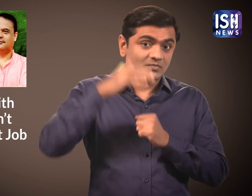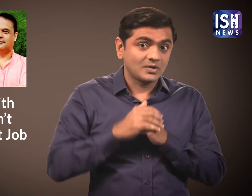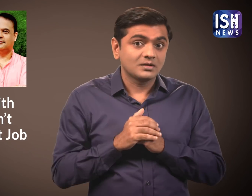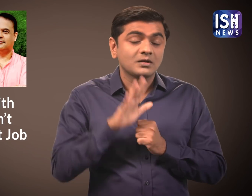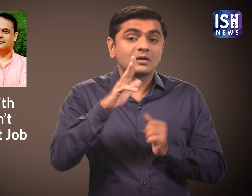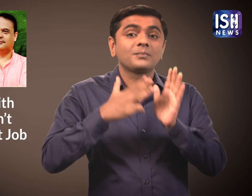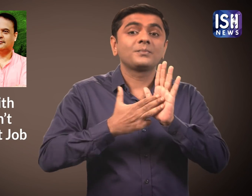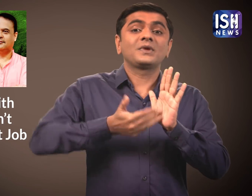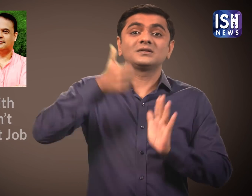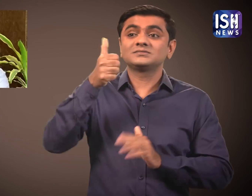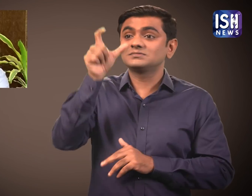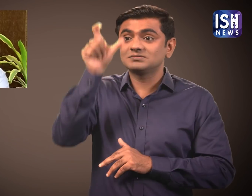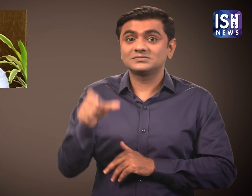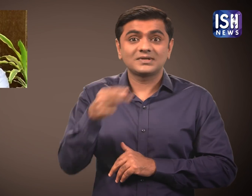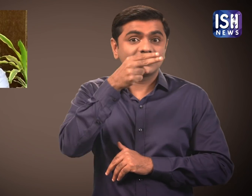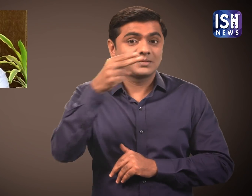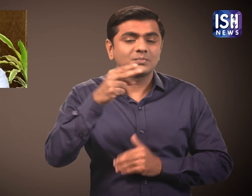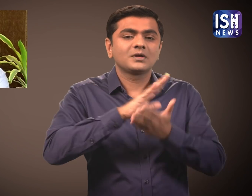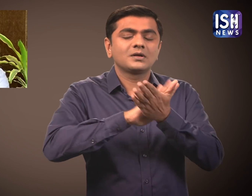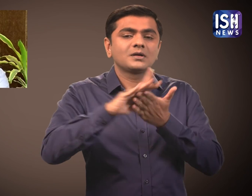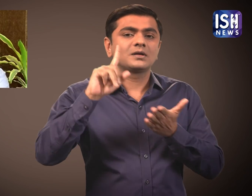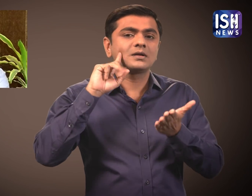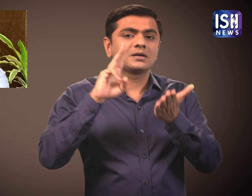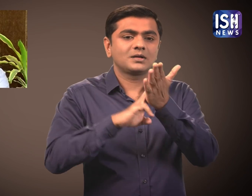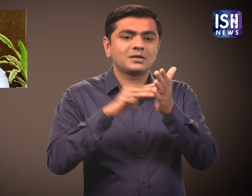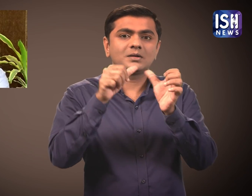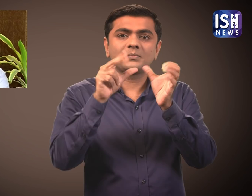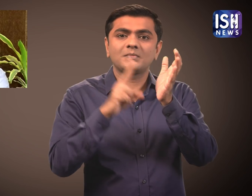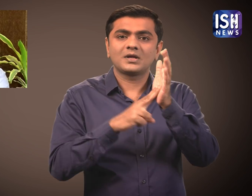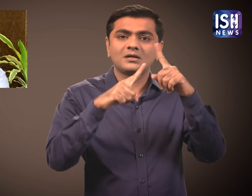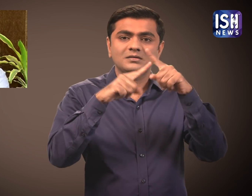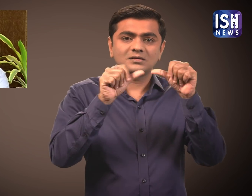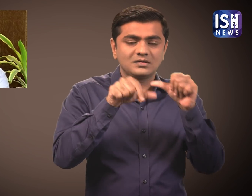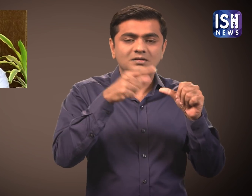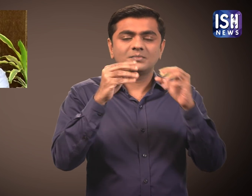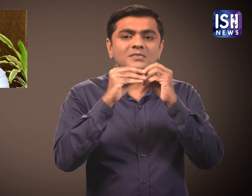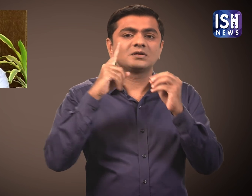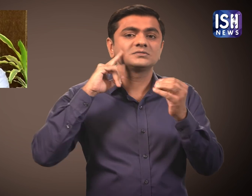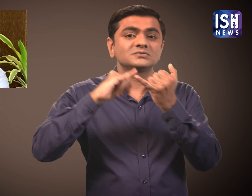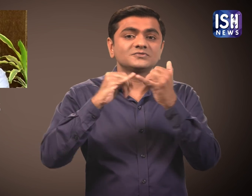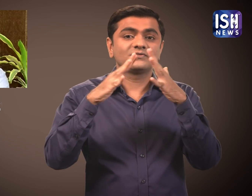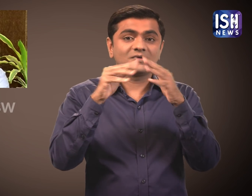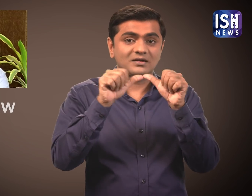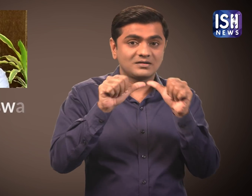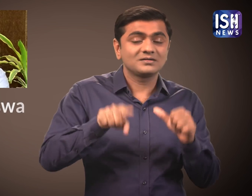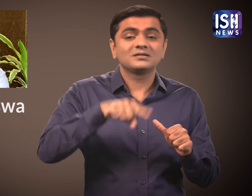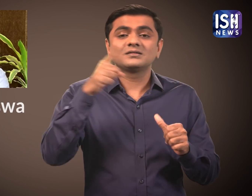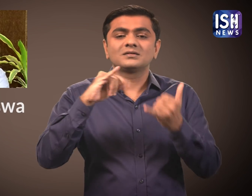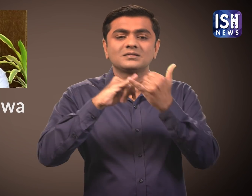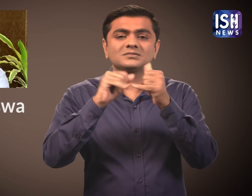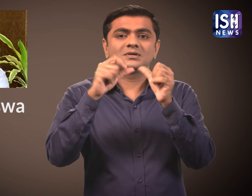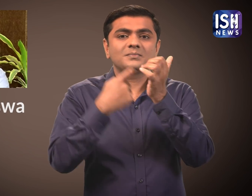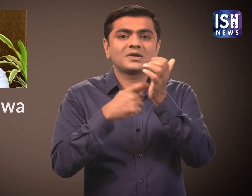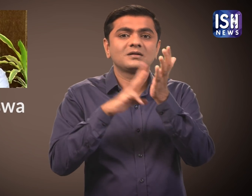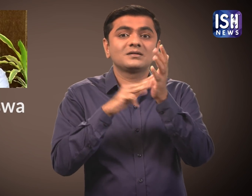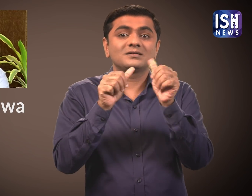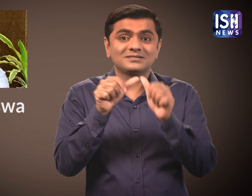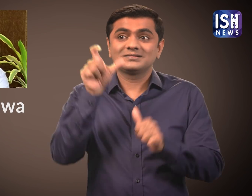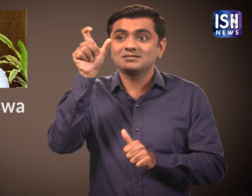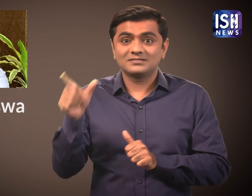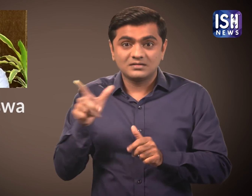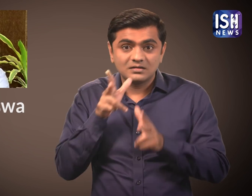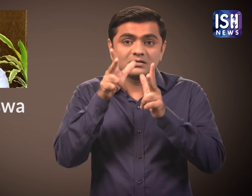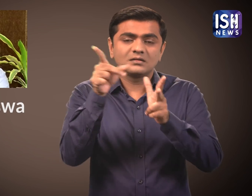Minister Himanta Biswa Sarma said that